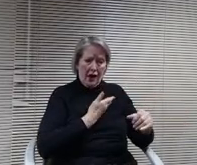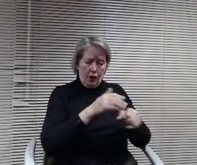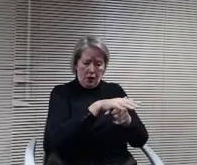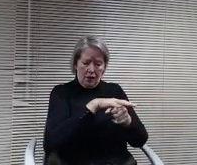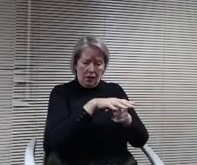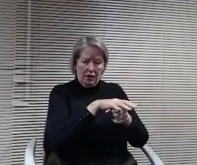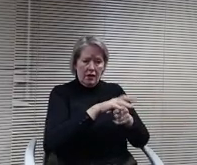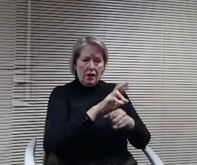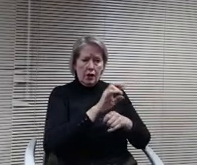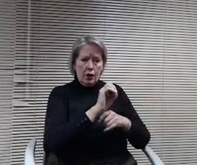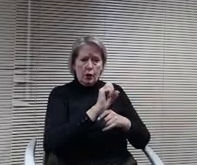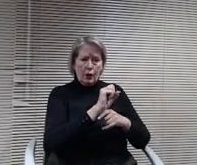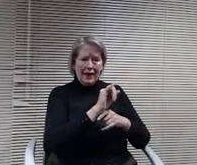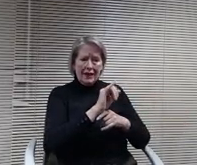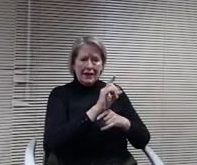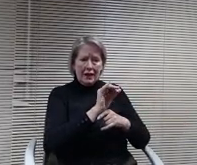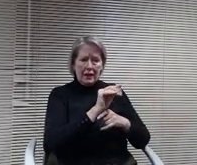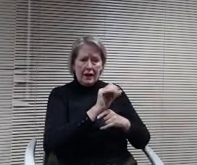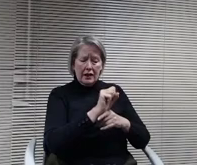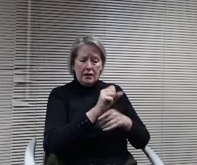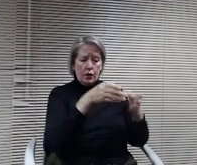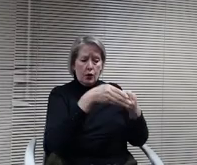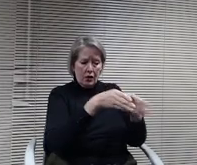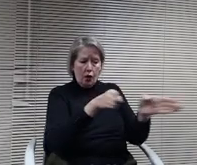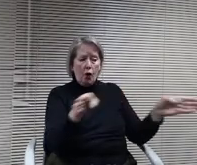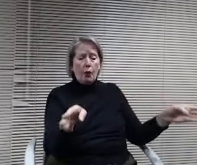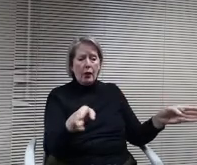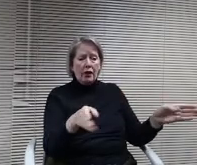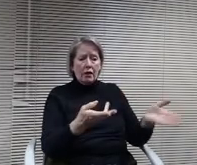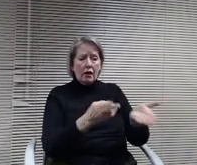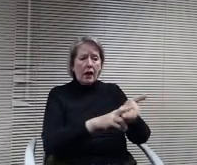that open enroll leaves could come and use the facility? I?